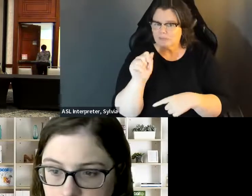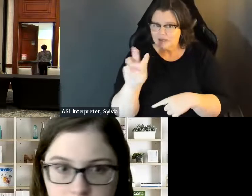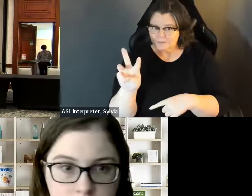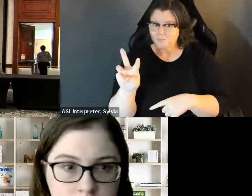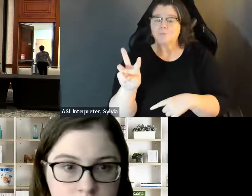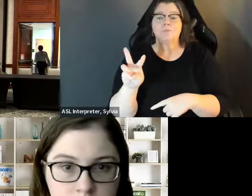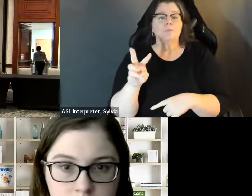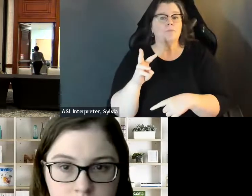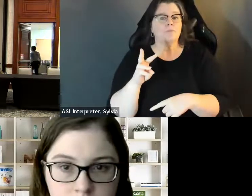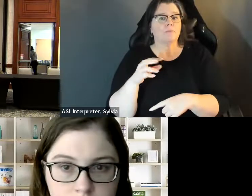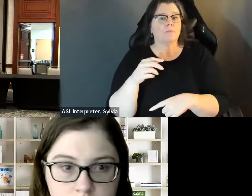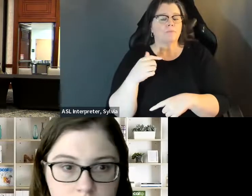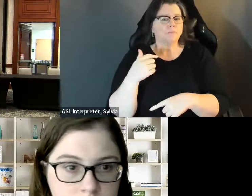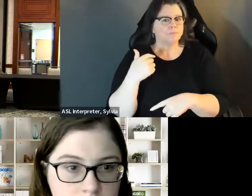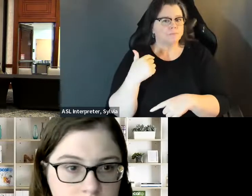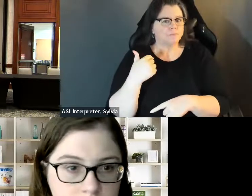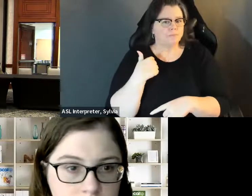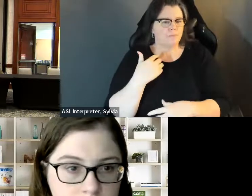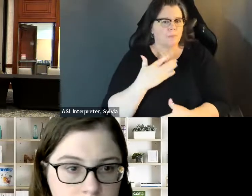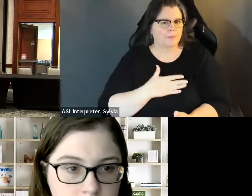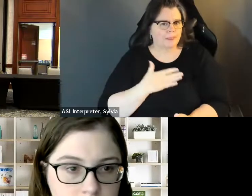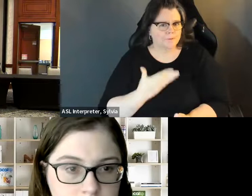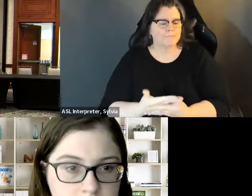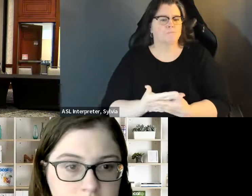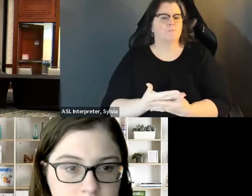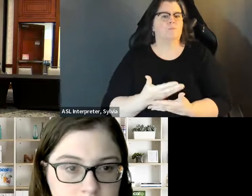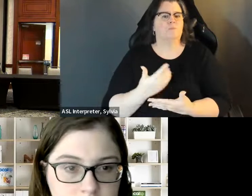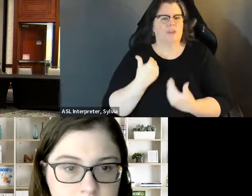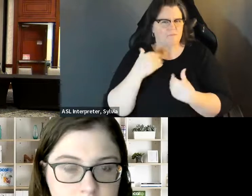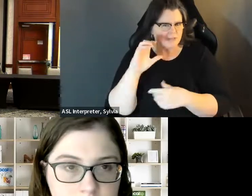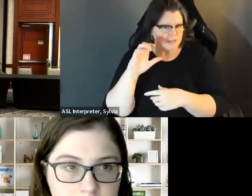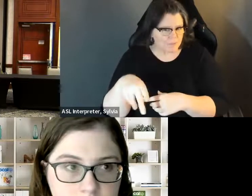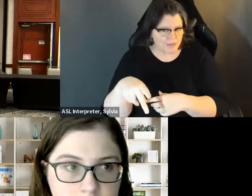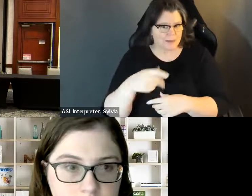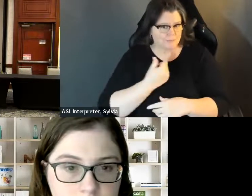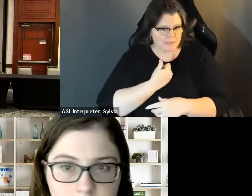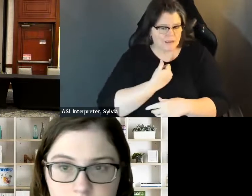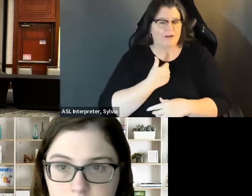Jacksonville native. I served on the city council in Neptune beach from 2008 to 2016. My background, I was born with